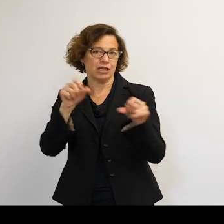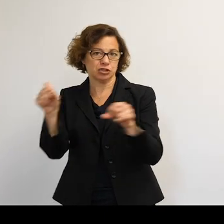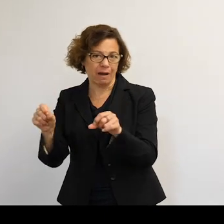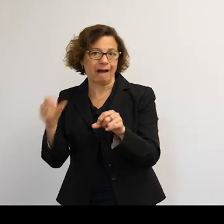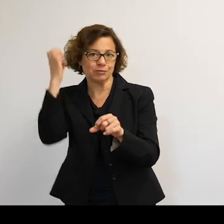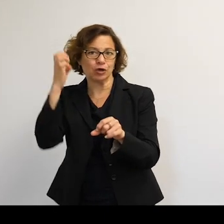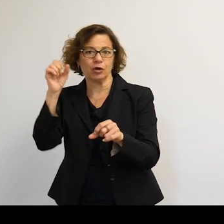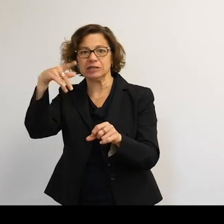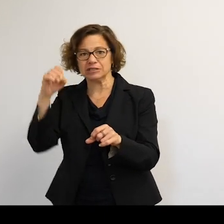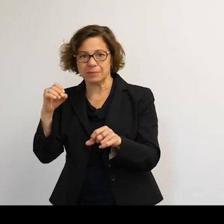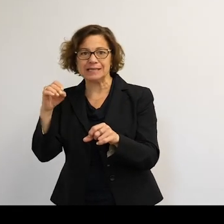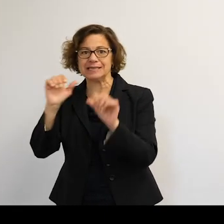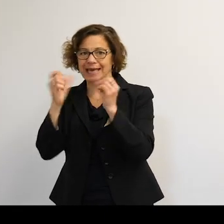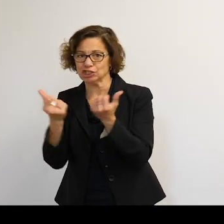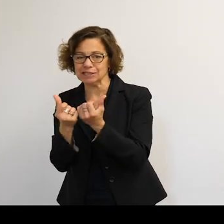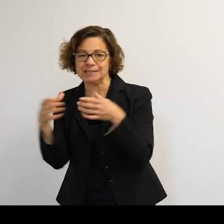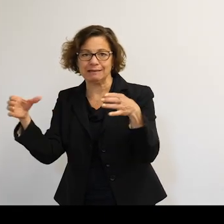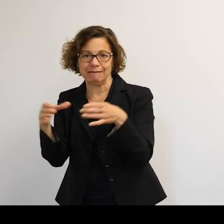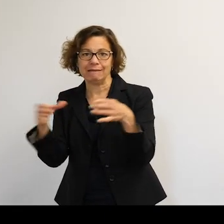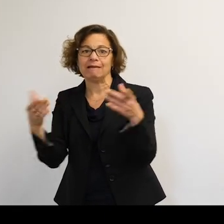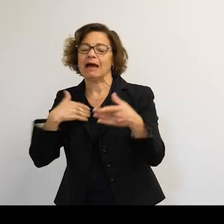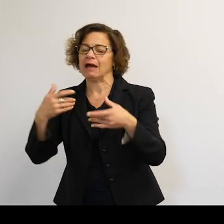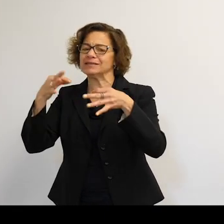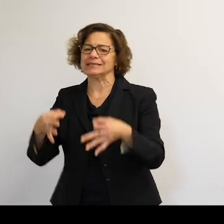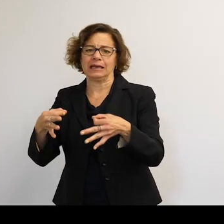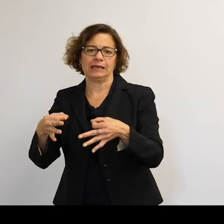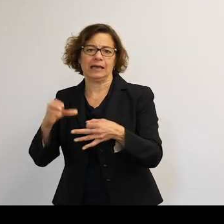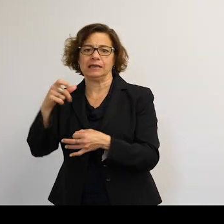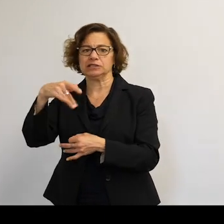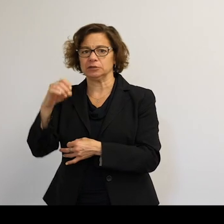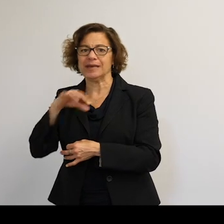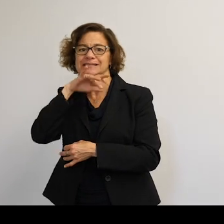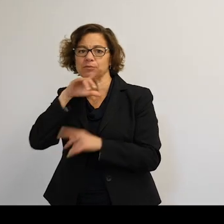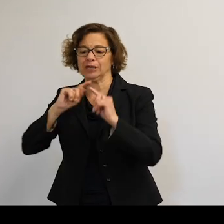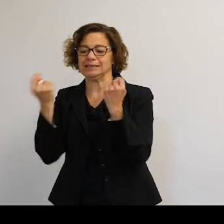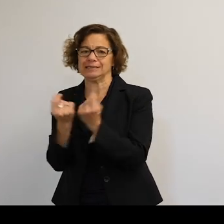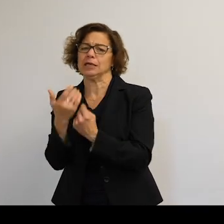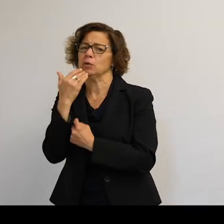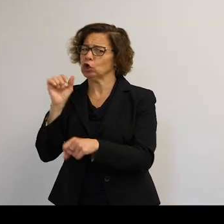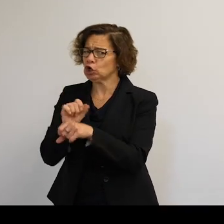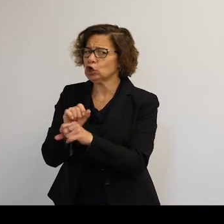The European Space Agency have a dedicated space debris team who do excellent work.